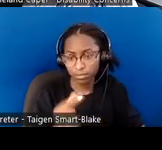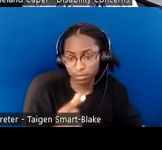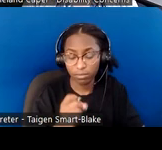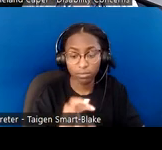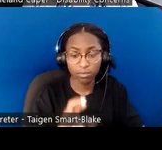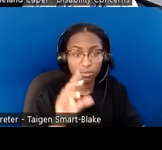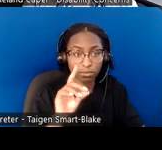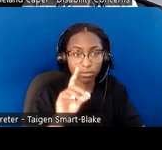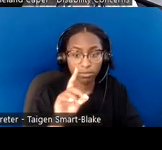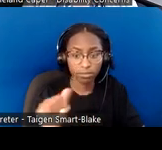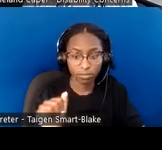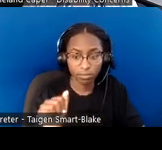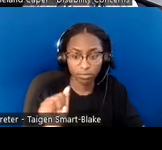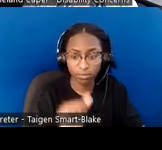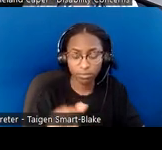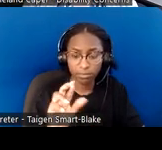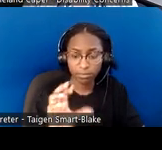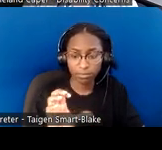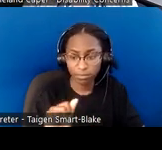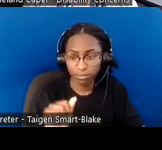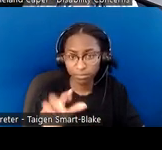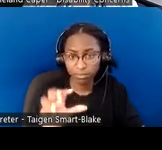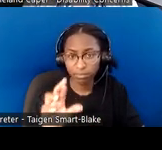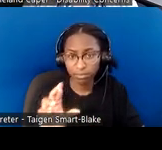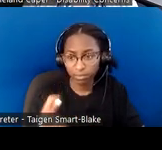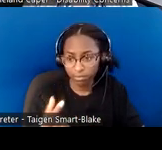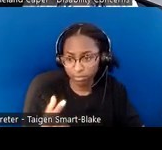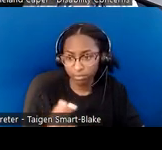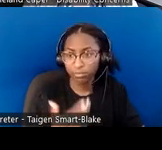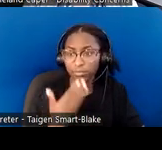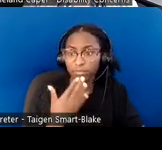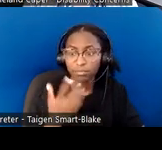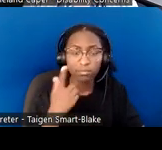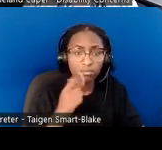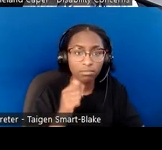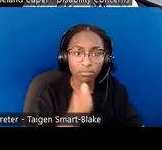[notification sound] Thank you for not just leaving this and saying, "Oh, that was interesting,"